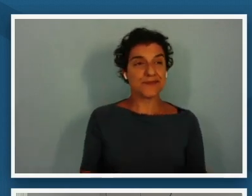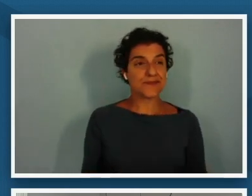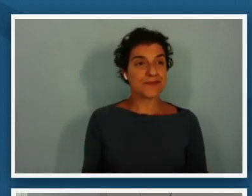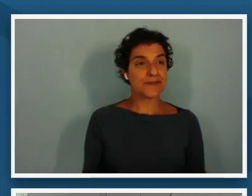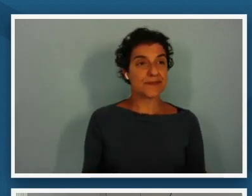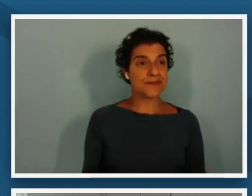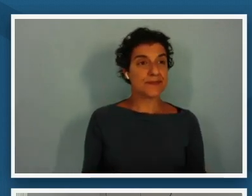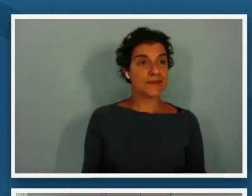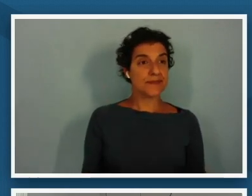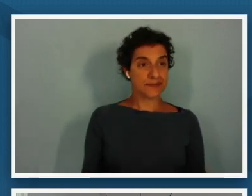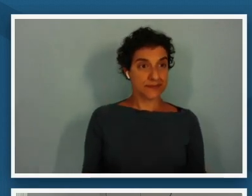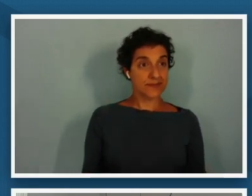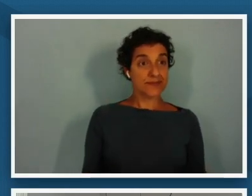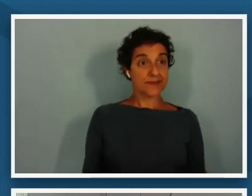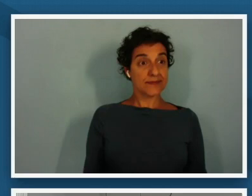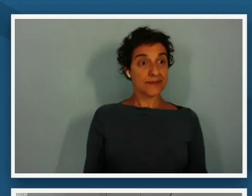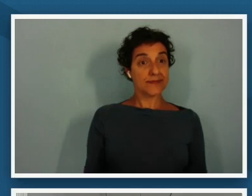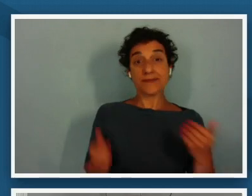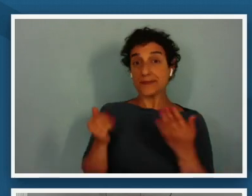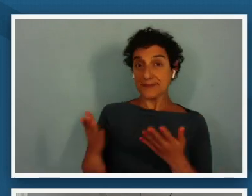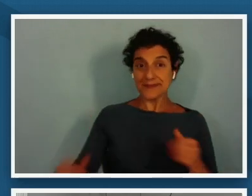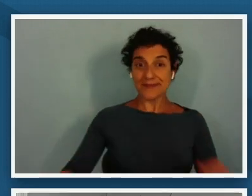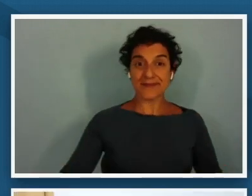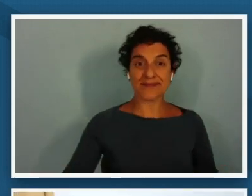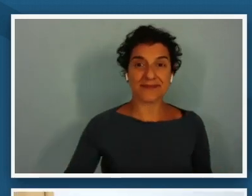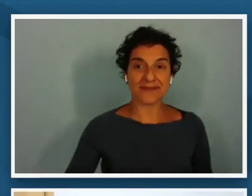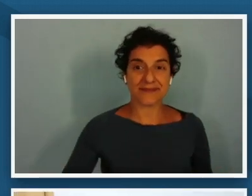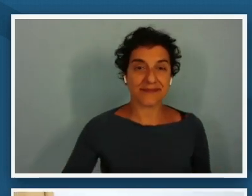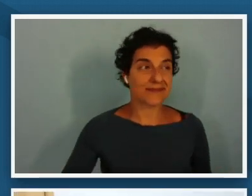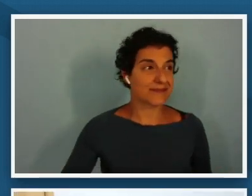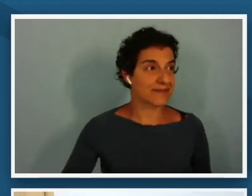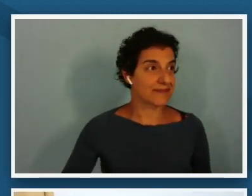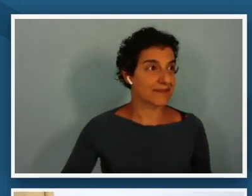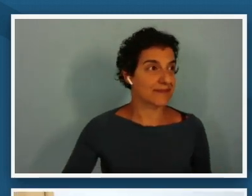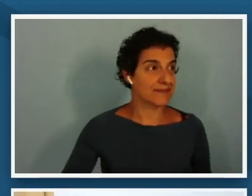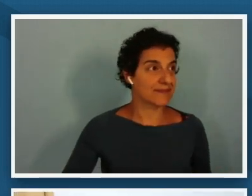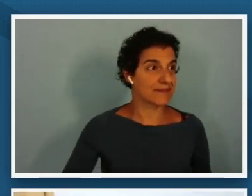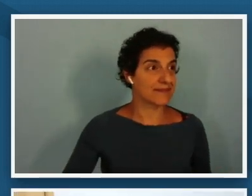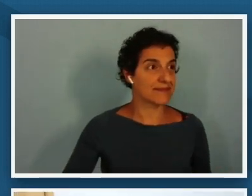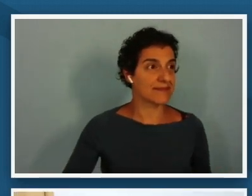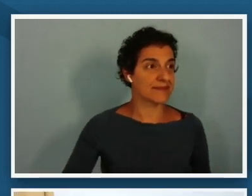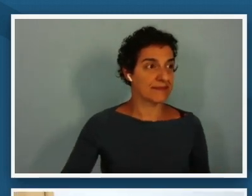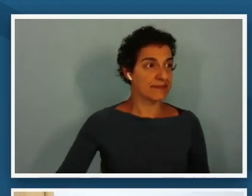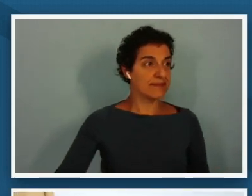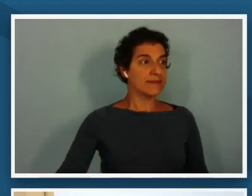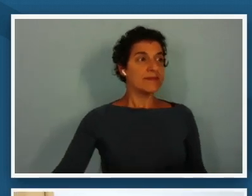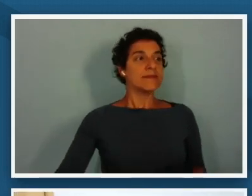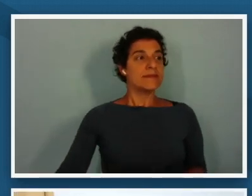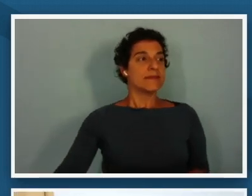kandra what's important conversations that